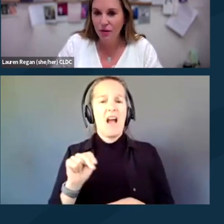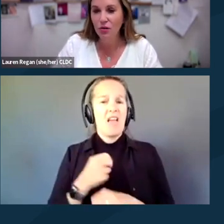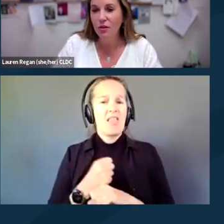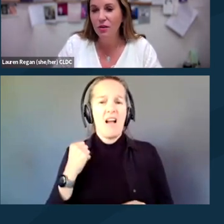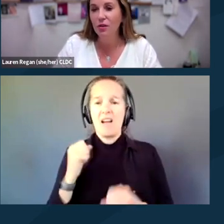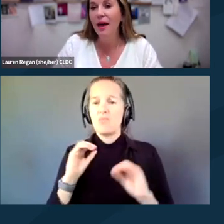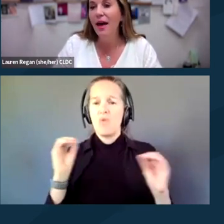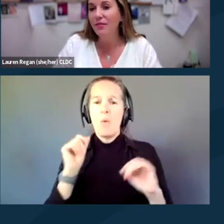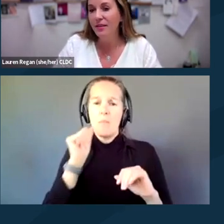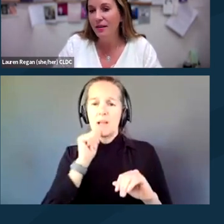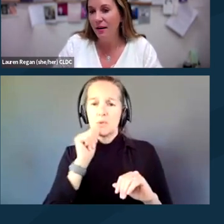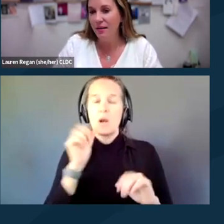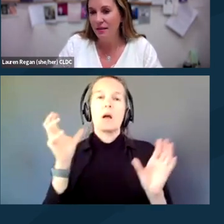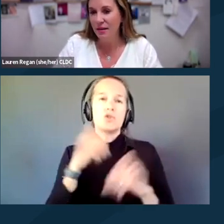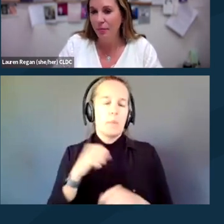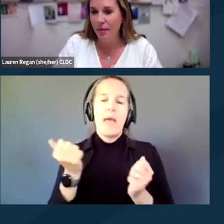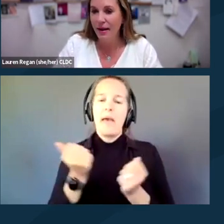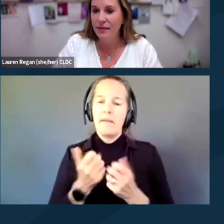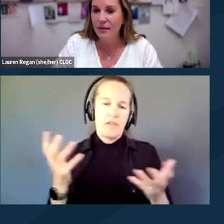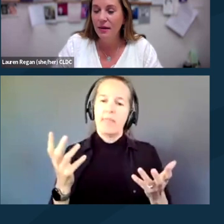you should assume everything on it is compromised.